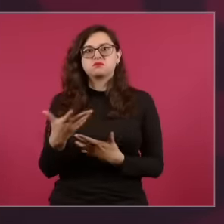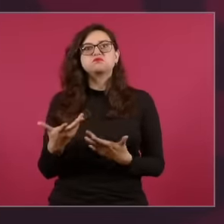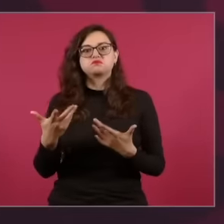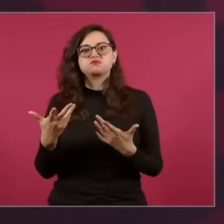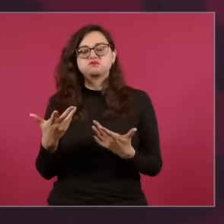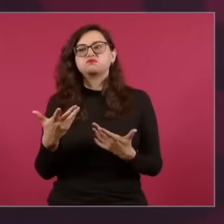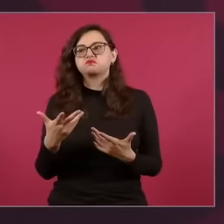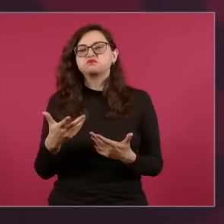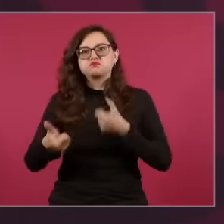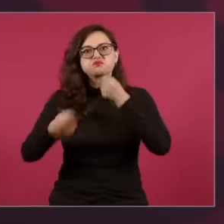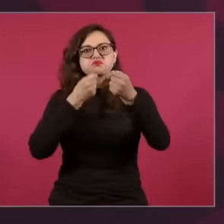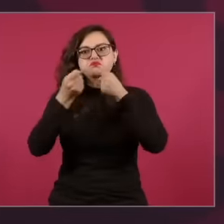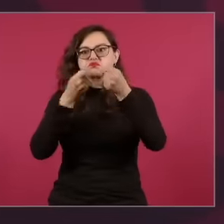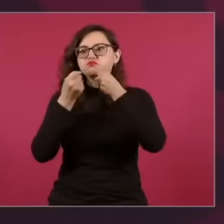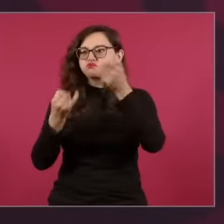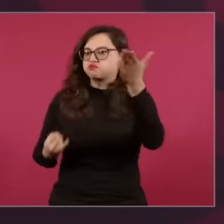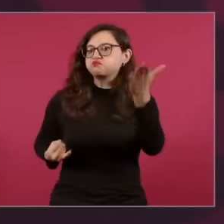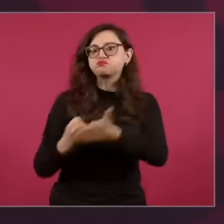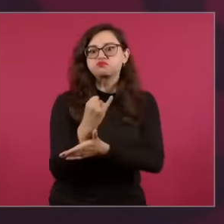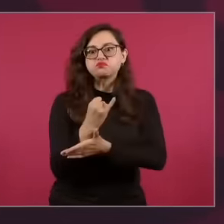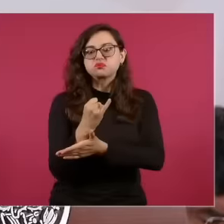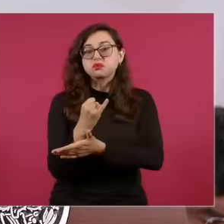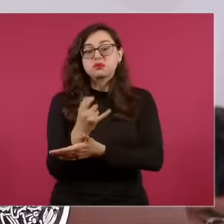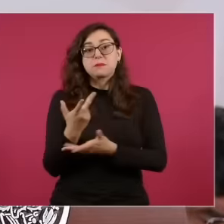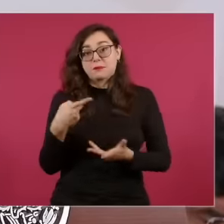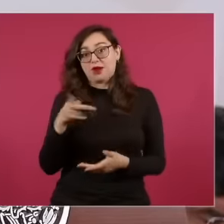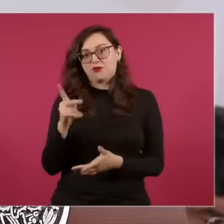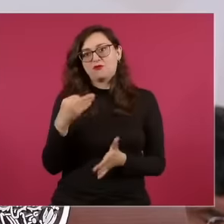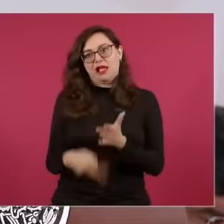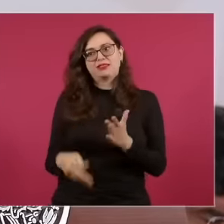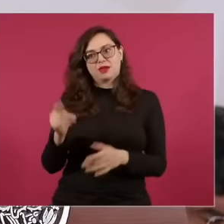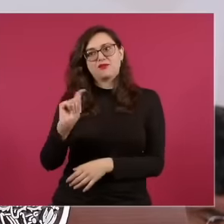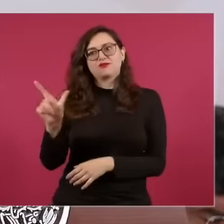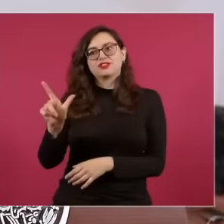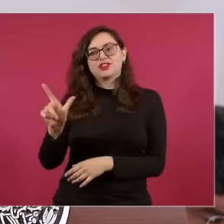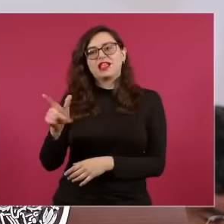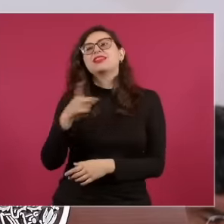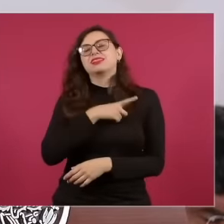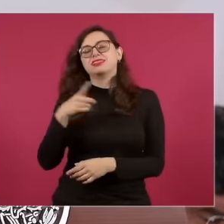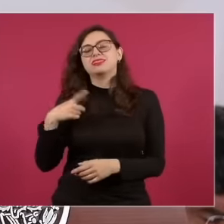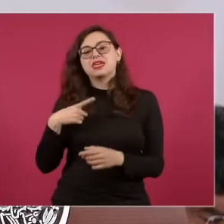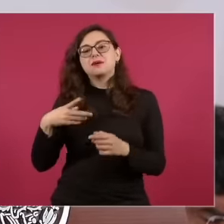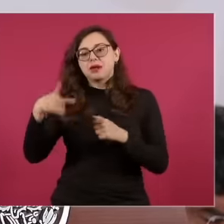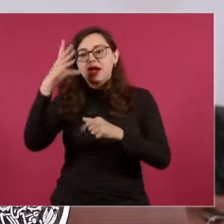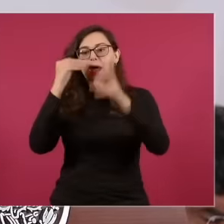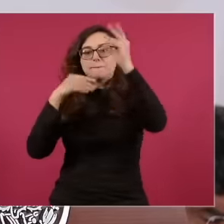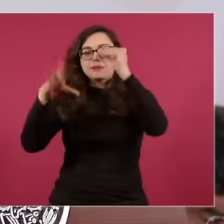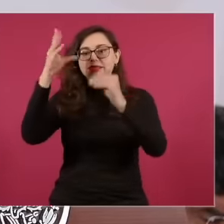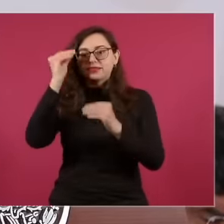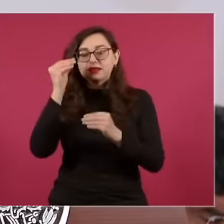of the media. I'm very happy that there are veterans of journalism present, like the